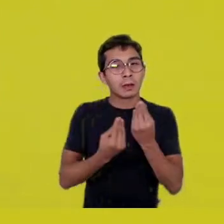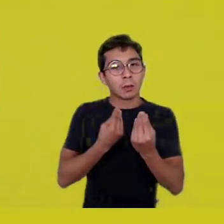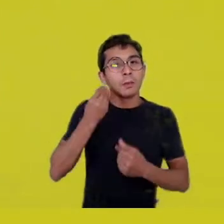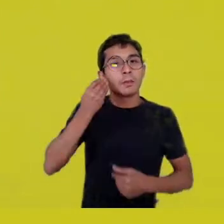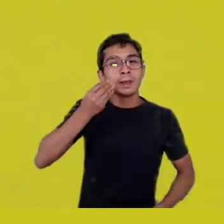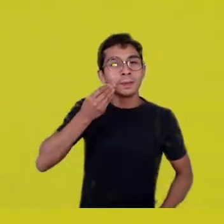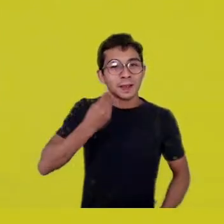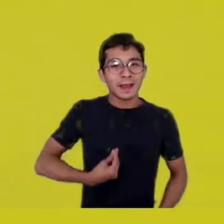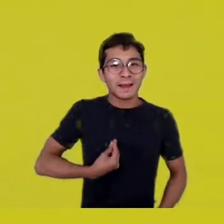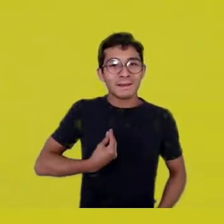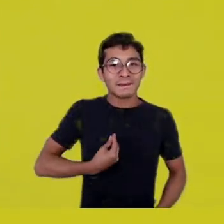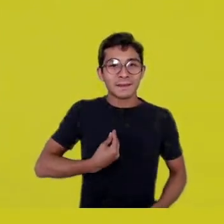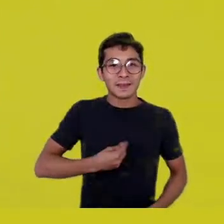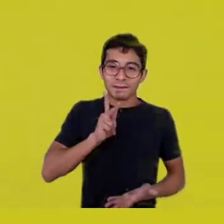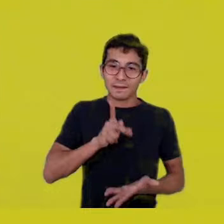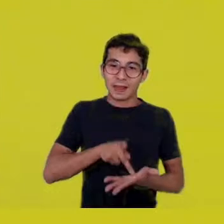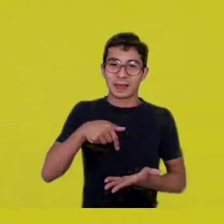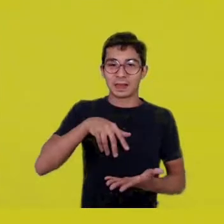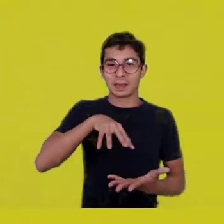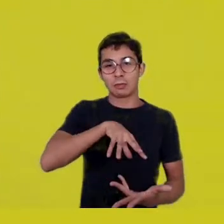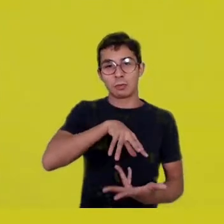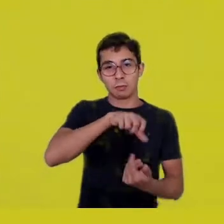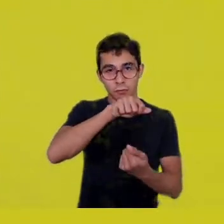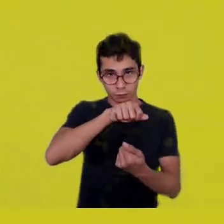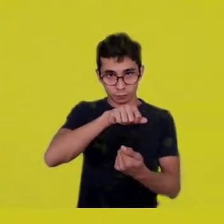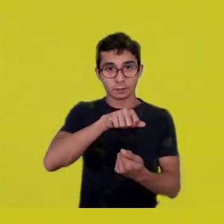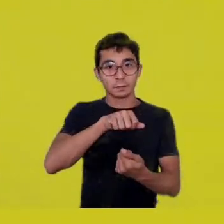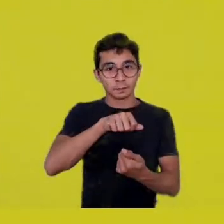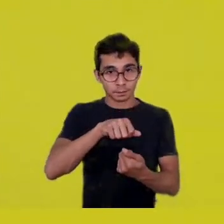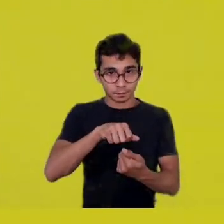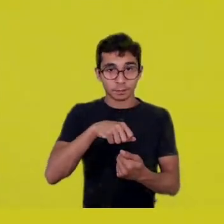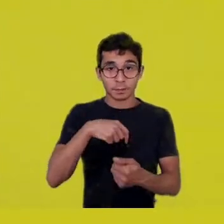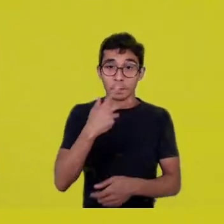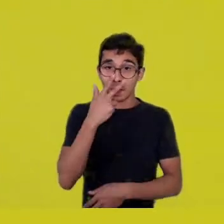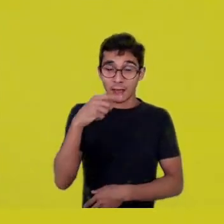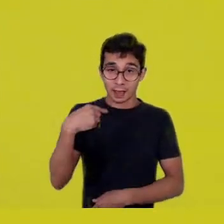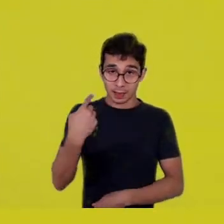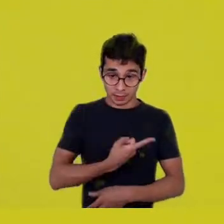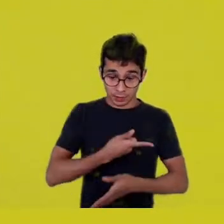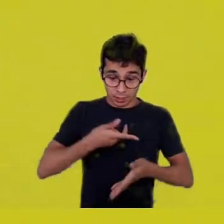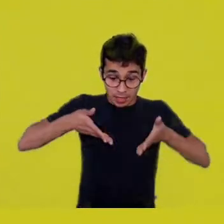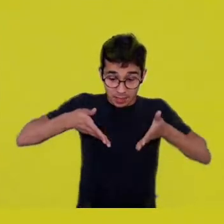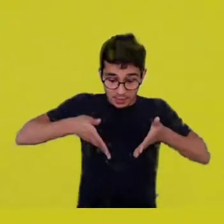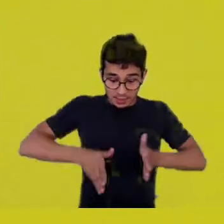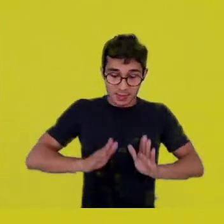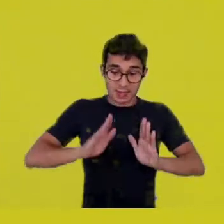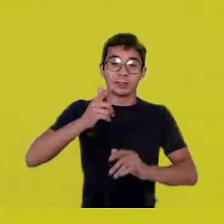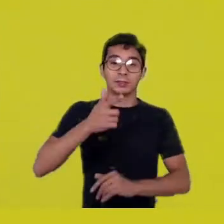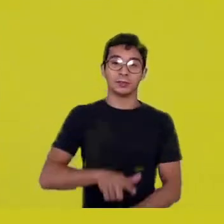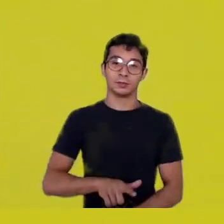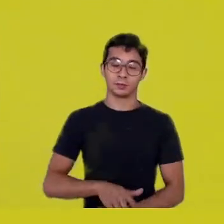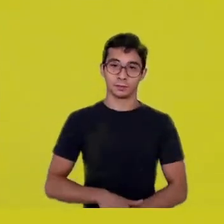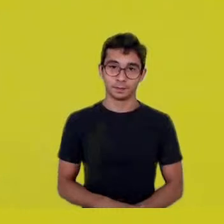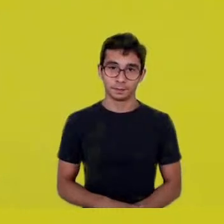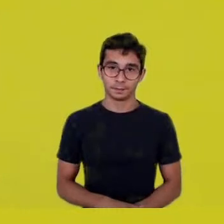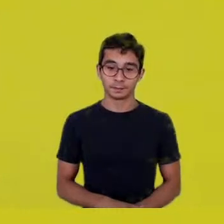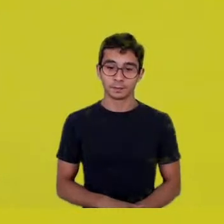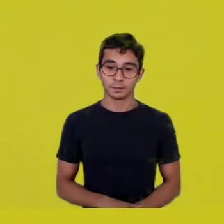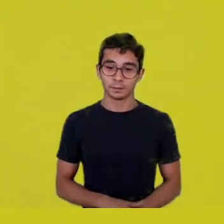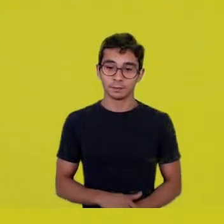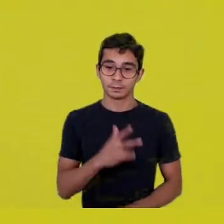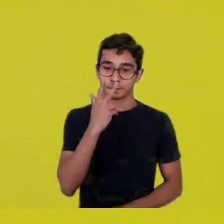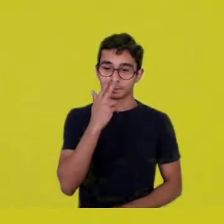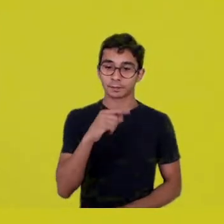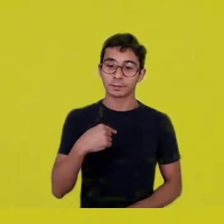on this Earth, and to be able to invoke other worlds.